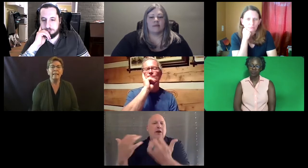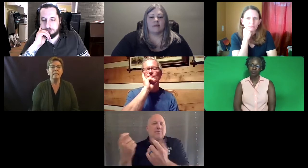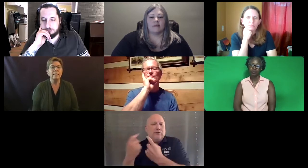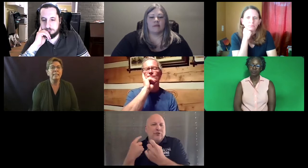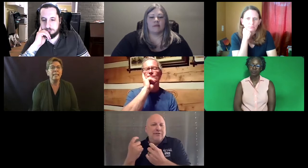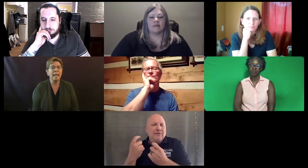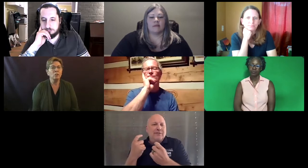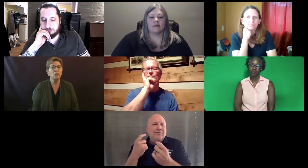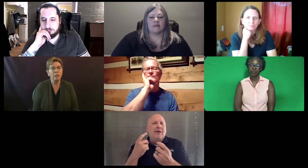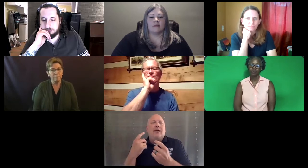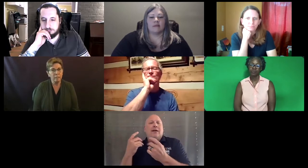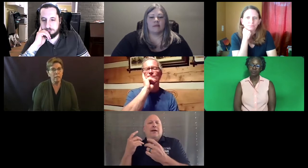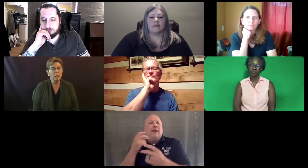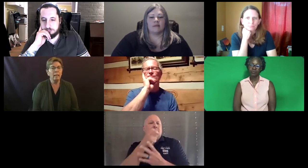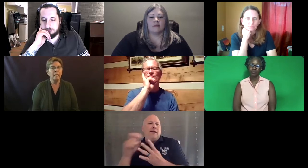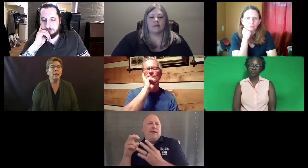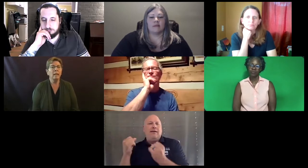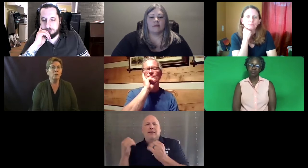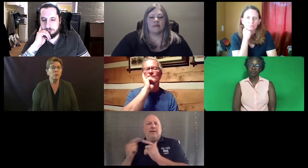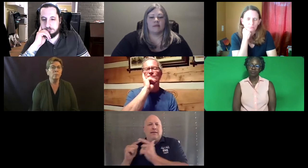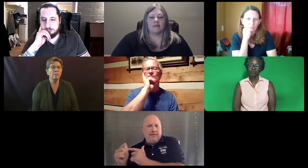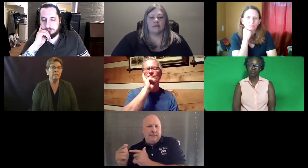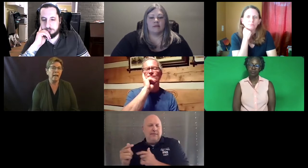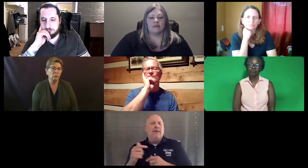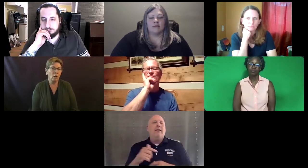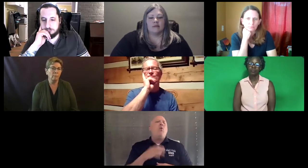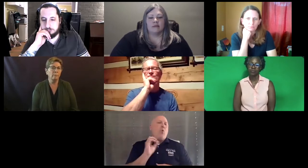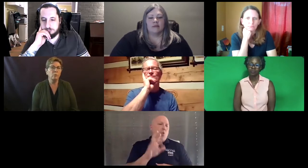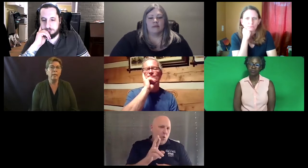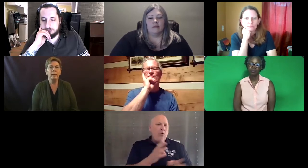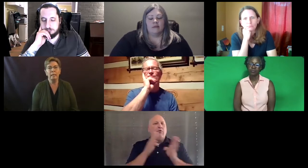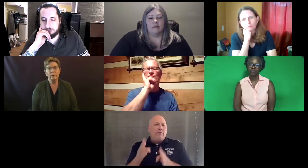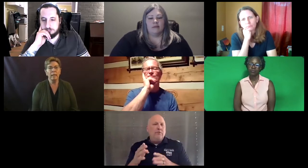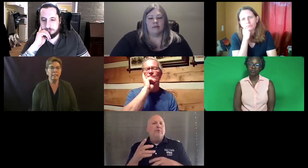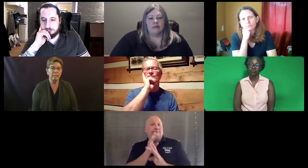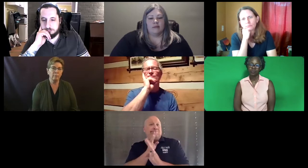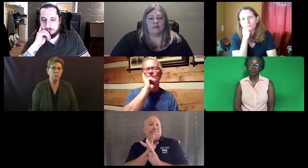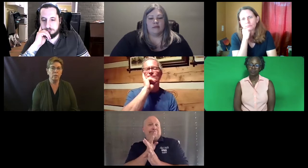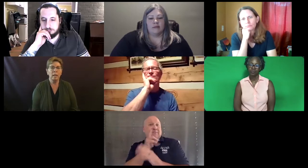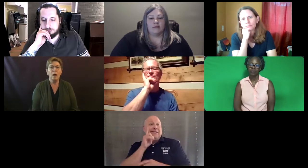to see that shift in terms of a dialogue between a hearing and a Deaf person.